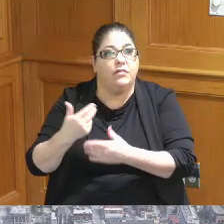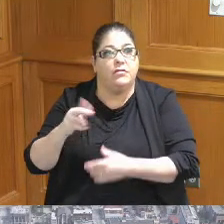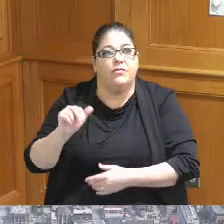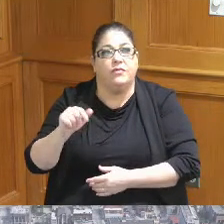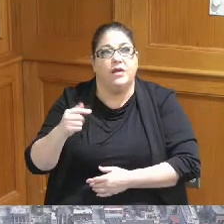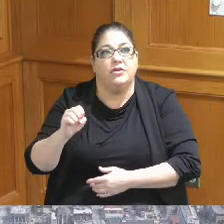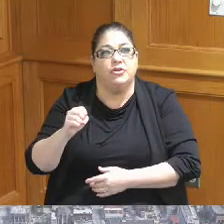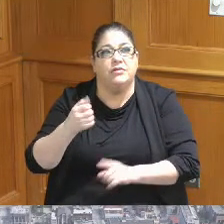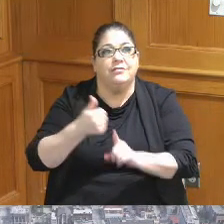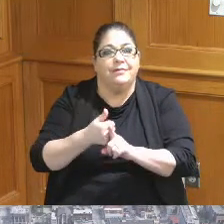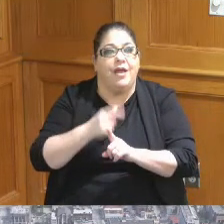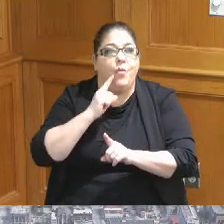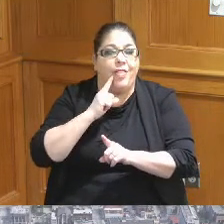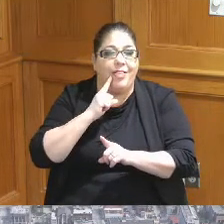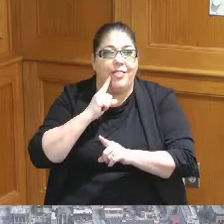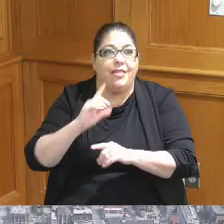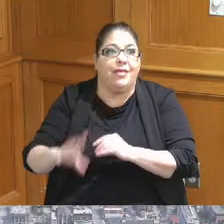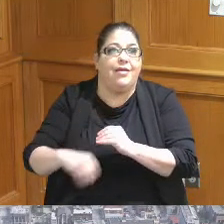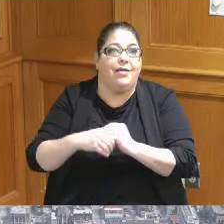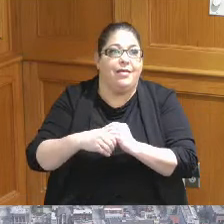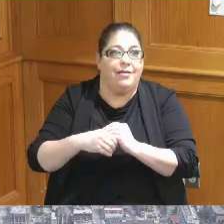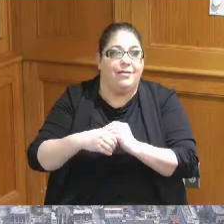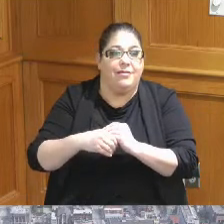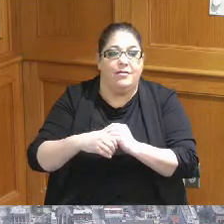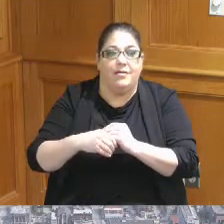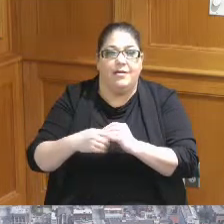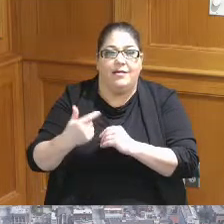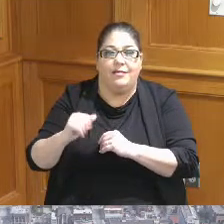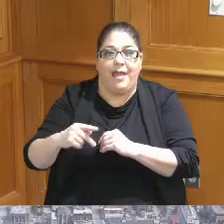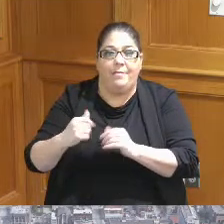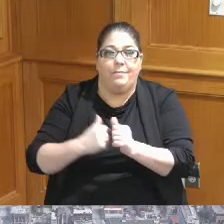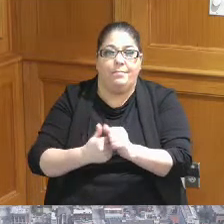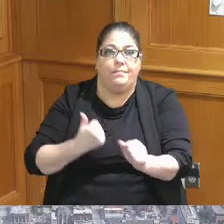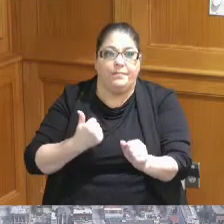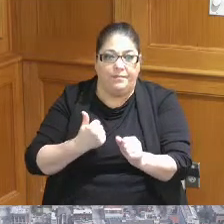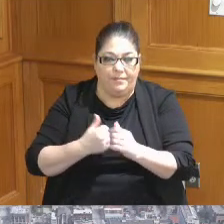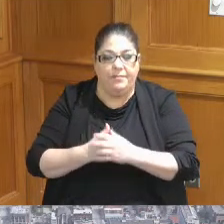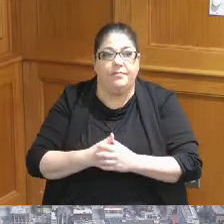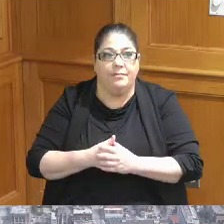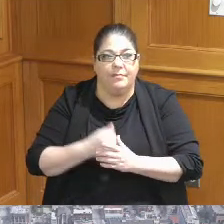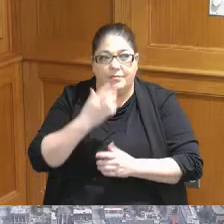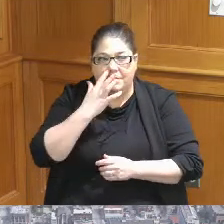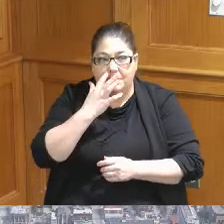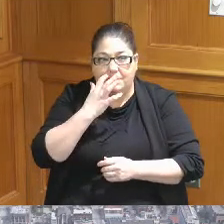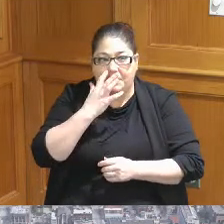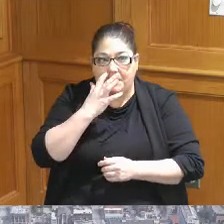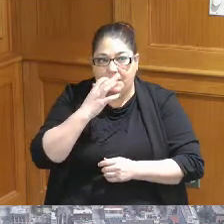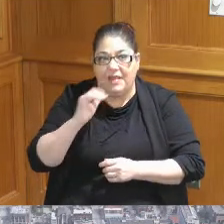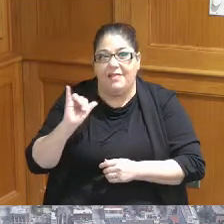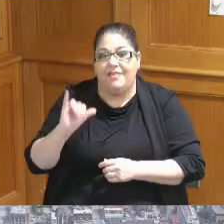avoiding an additional financing gap for the hotel and this will require some County and